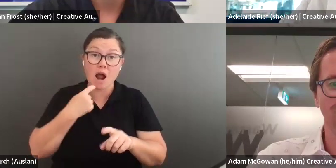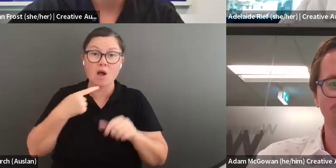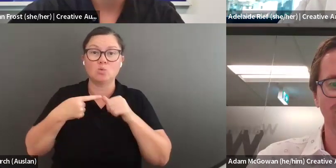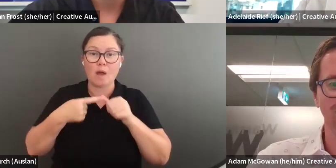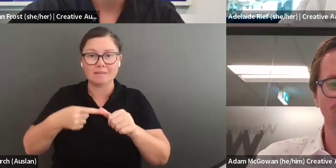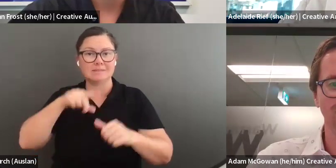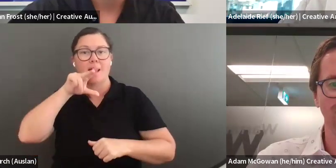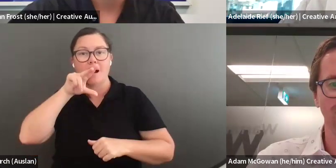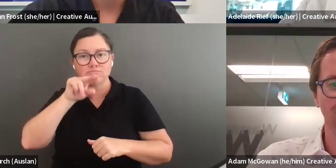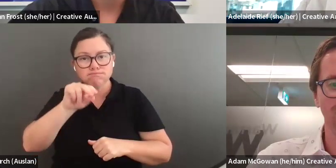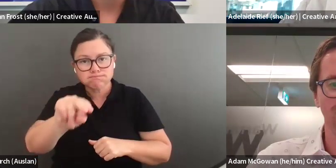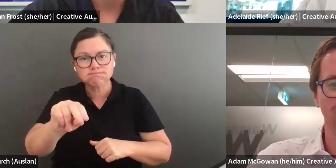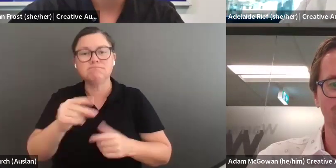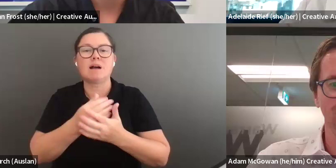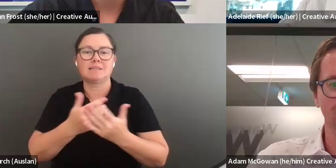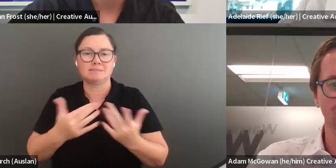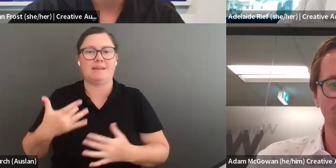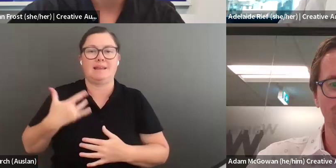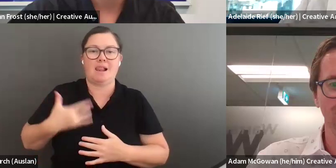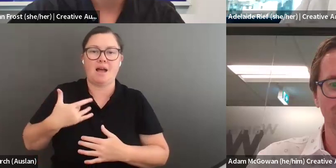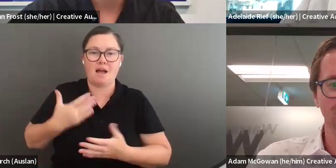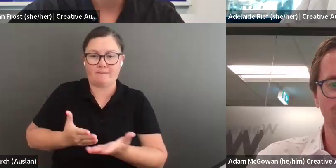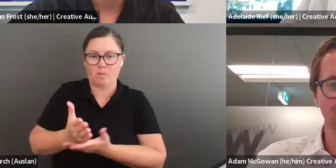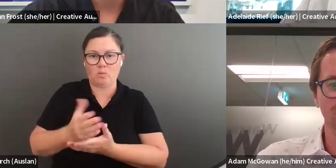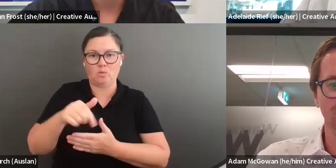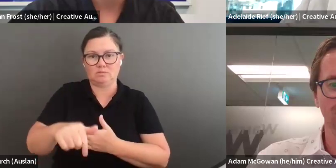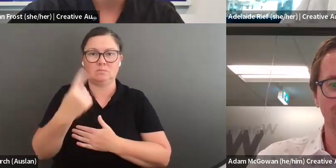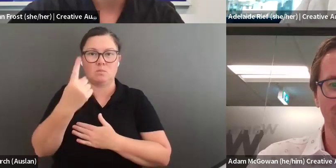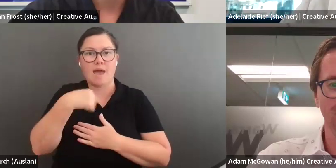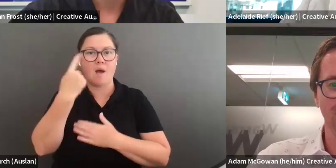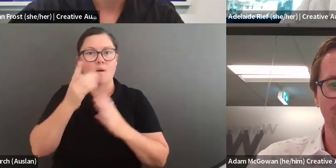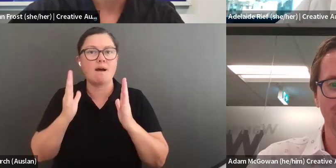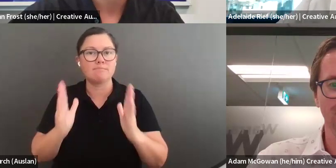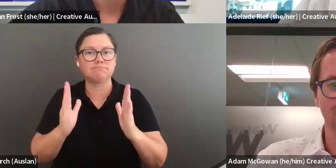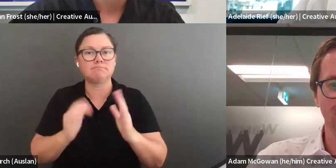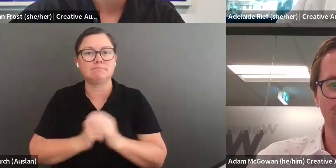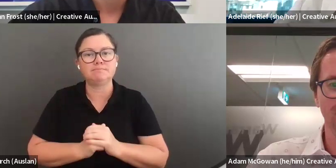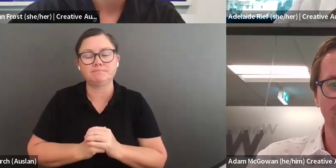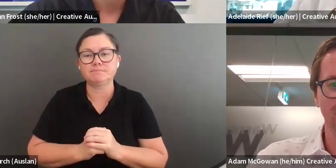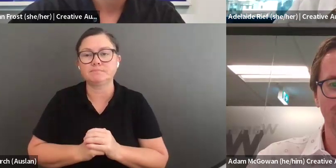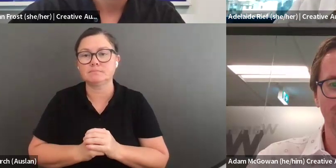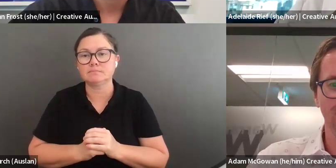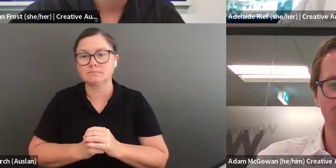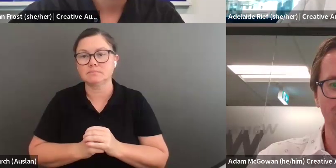the Q&A box. I will also answer as many of them as I can live, during the session.